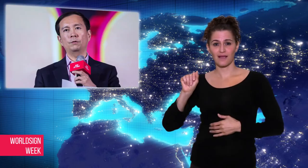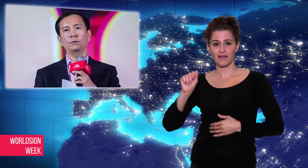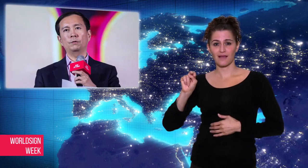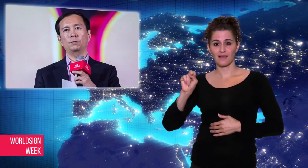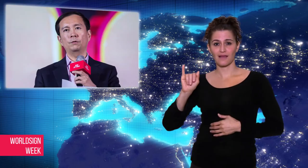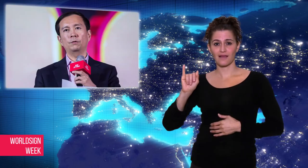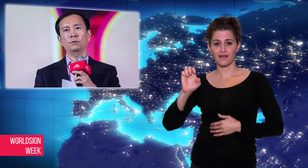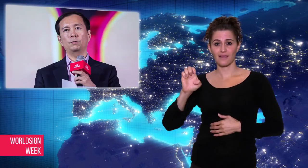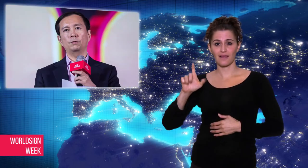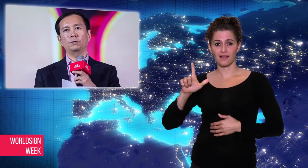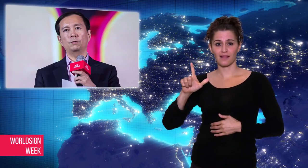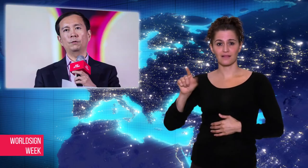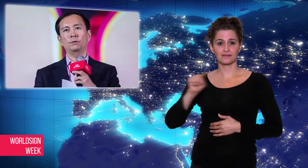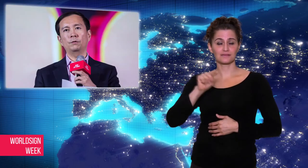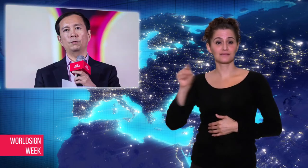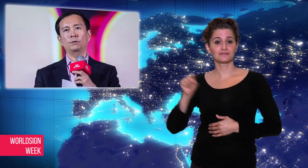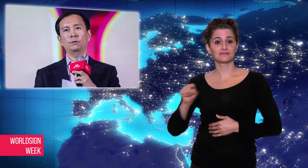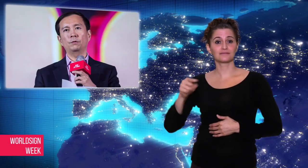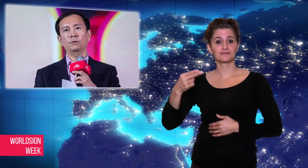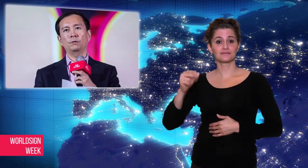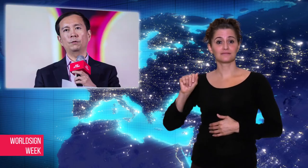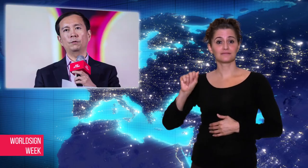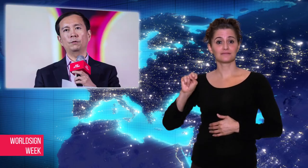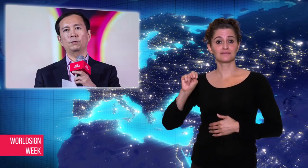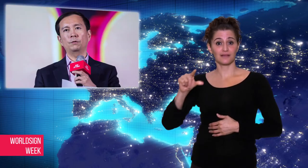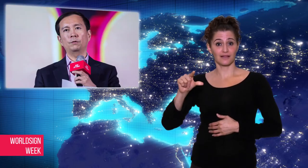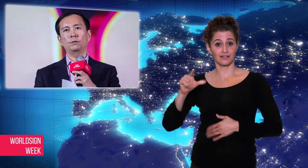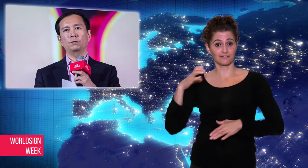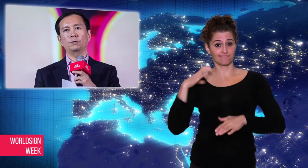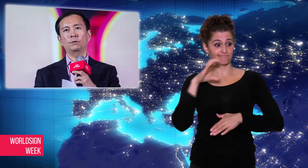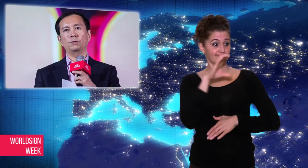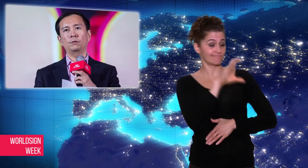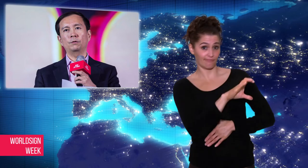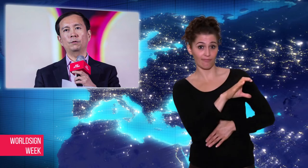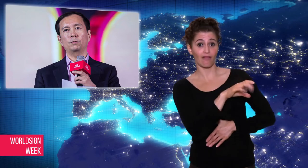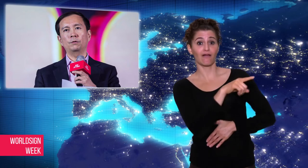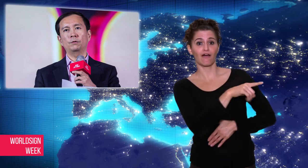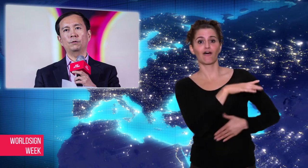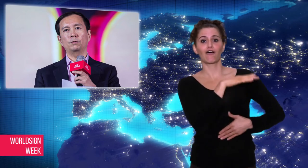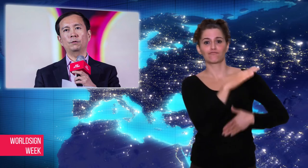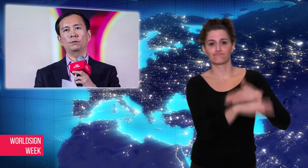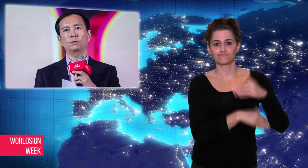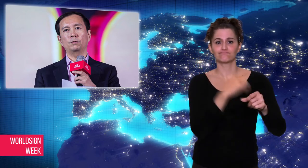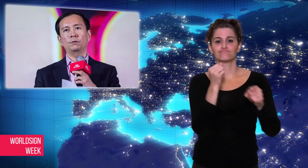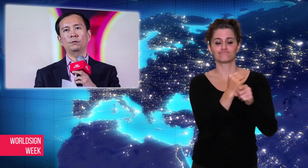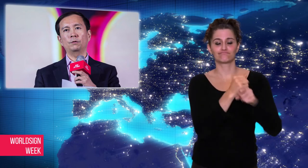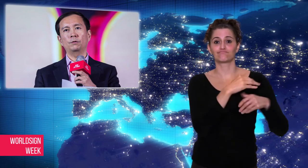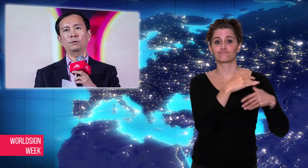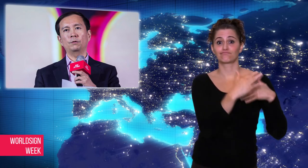member of the Alibaba Partnership, a